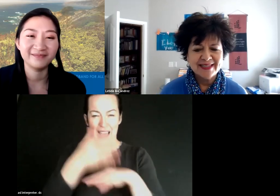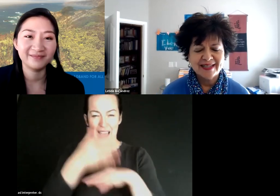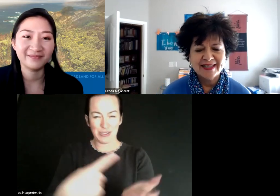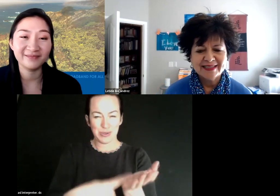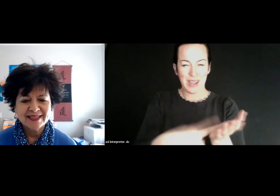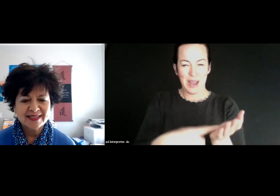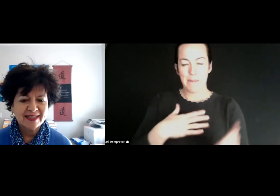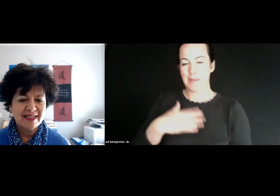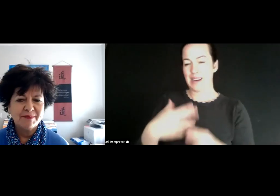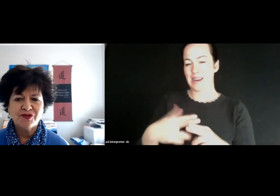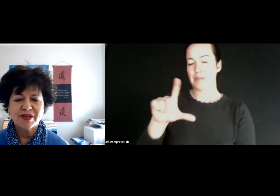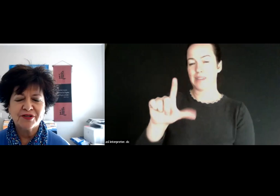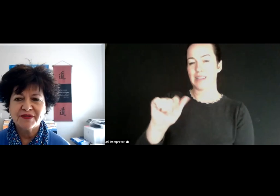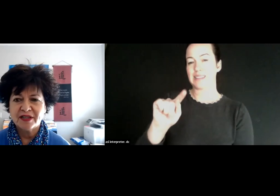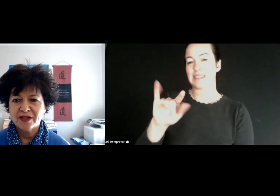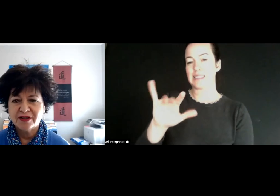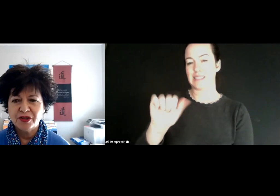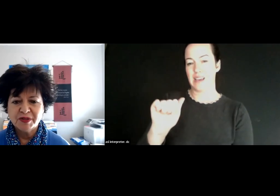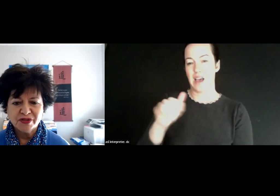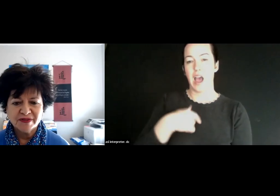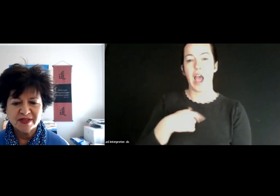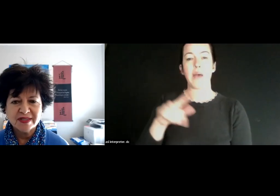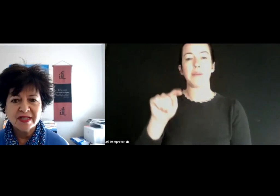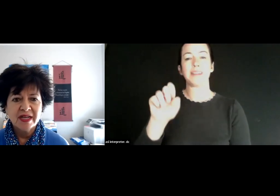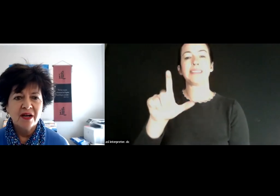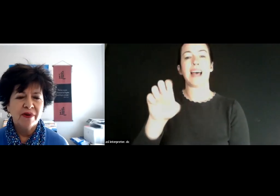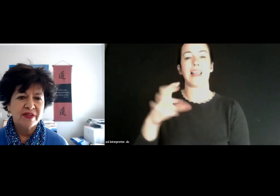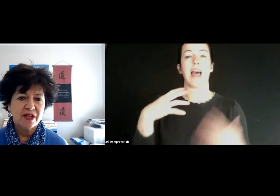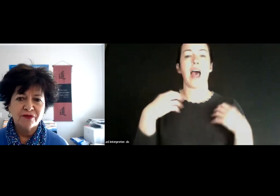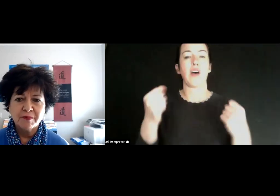Leticia Alejandrez and I’m the director of Telehealth and Human Services with the California